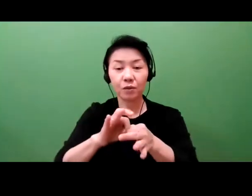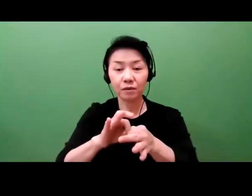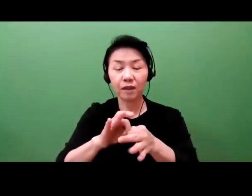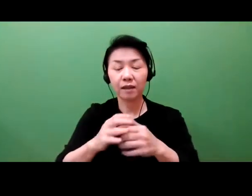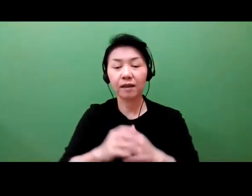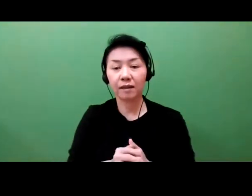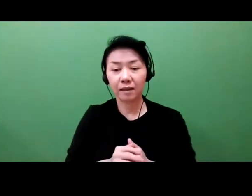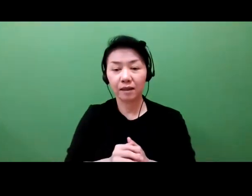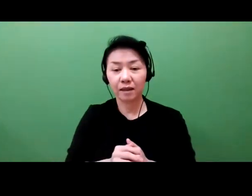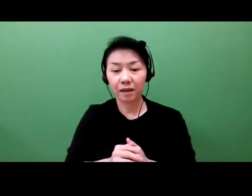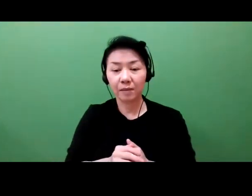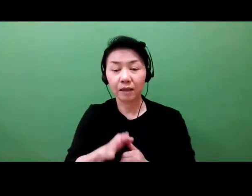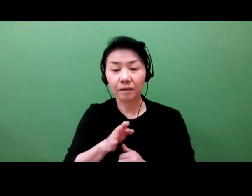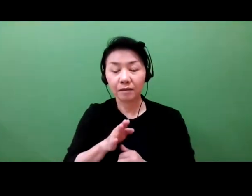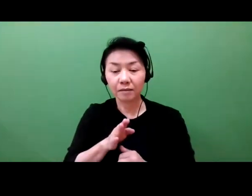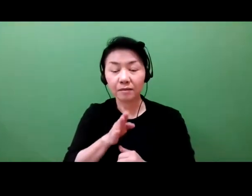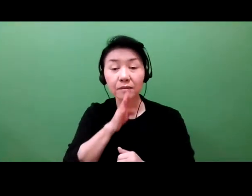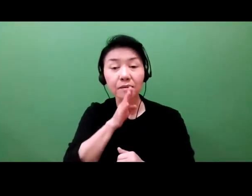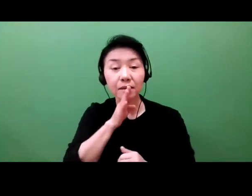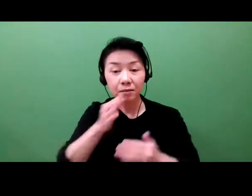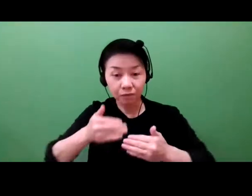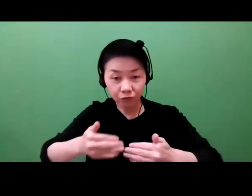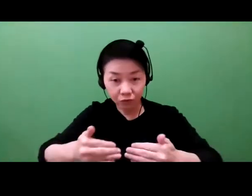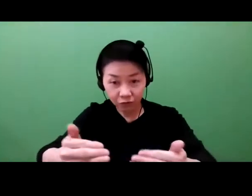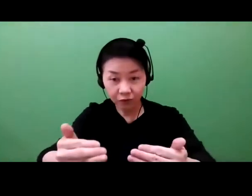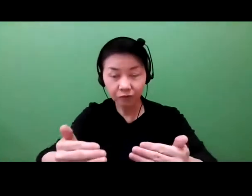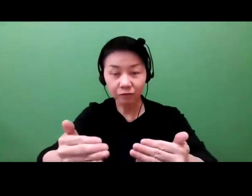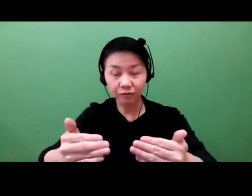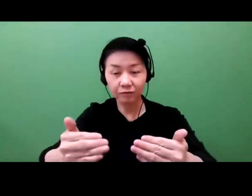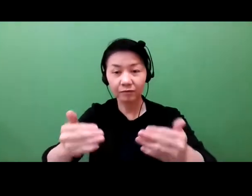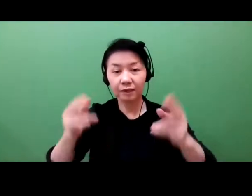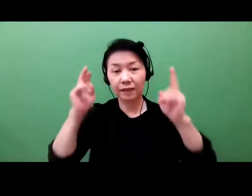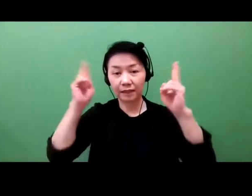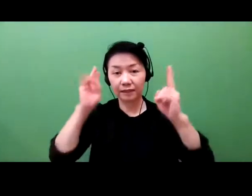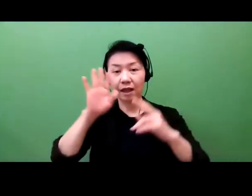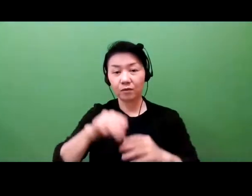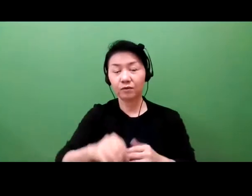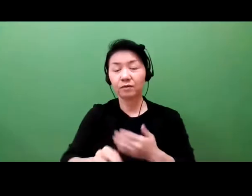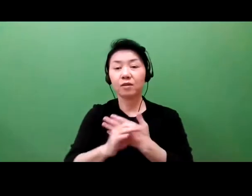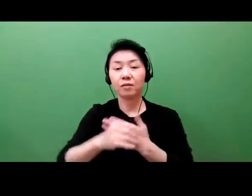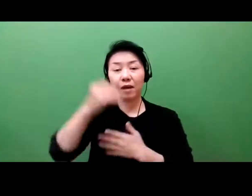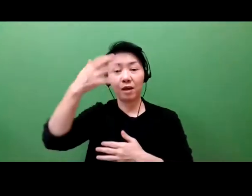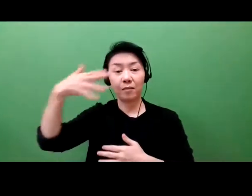A lot of my comments will be from the U.S. Perspective because that is what I'm most familiar with.